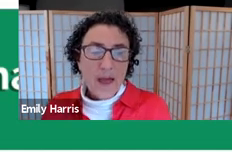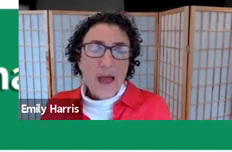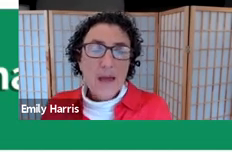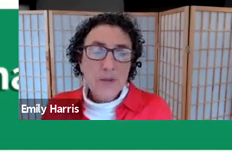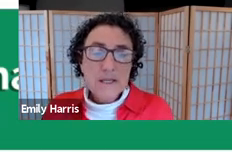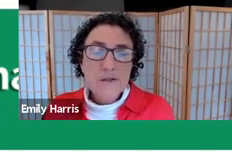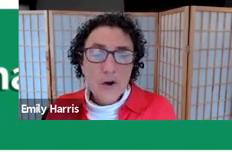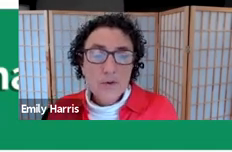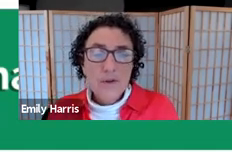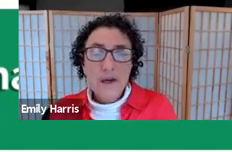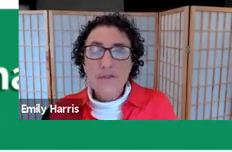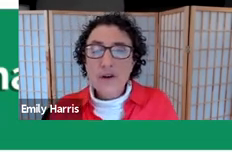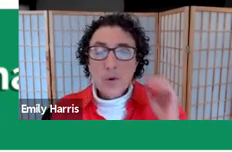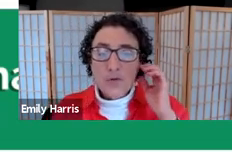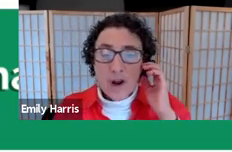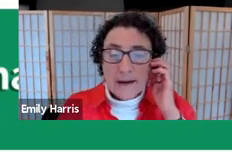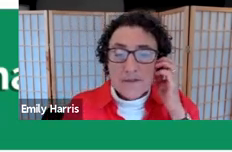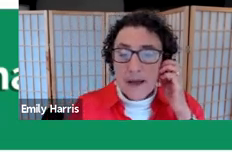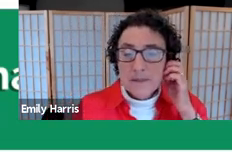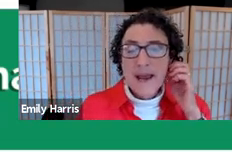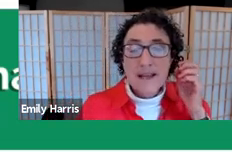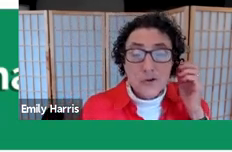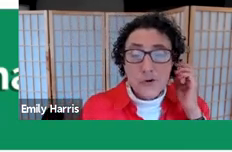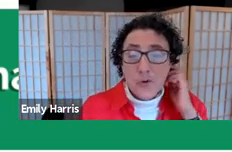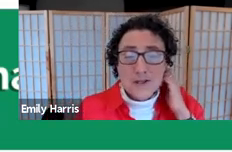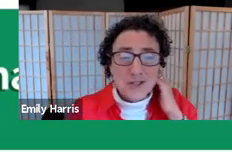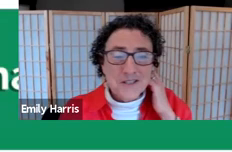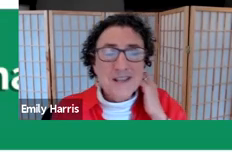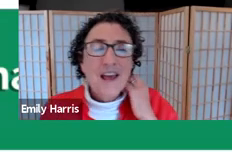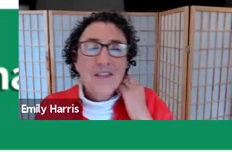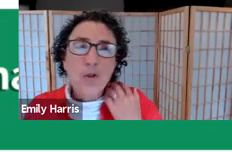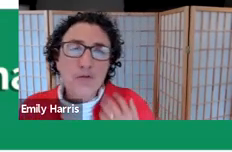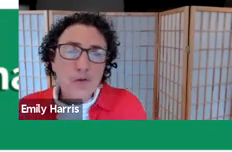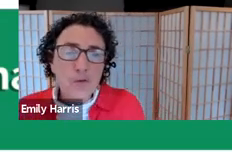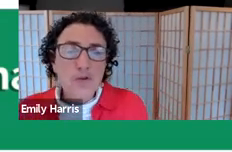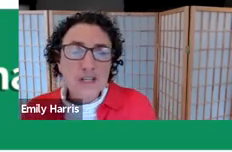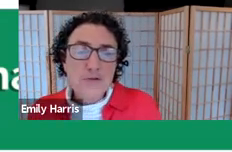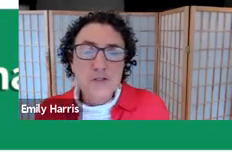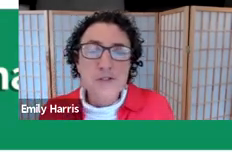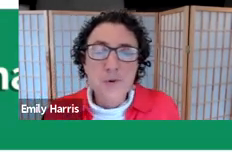And please note that even if we run out of time to answer your questions, they will inform the resources